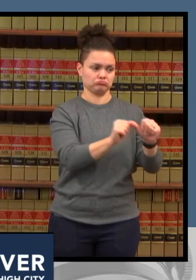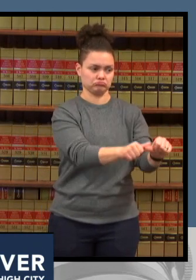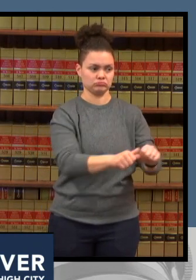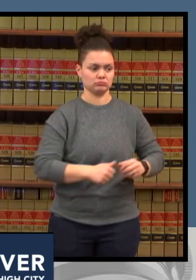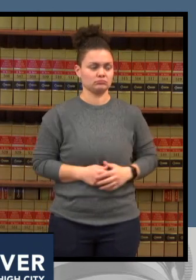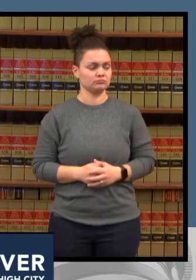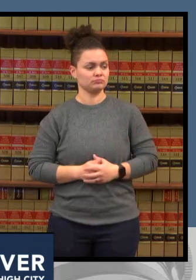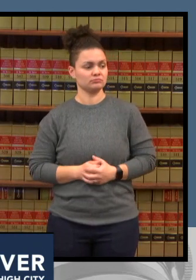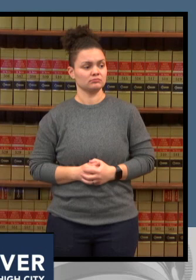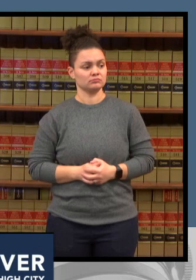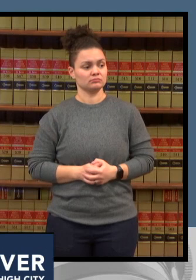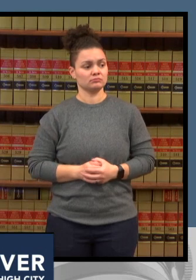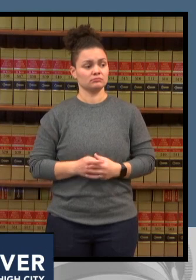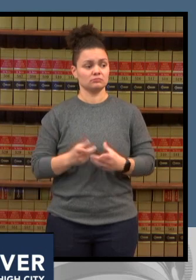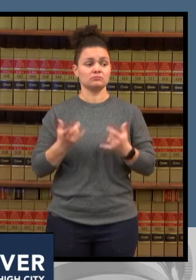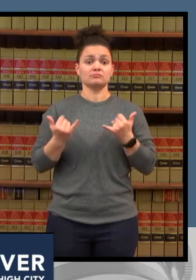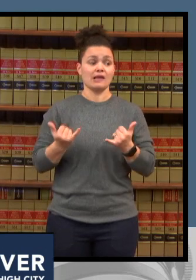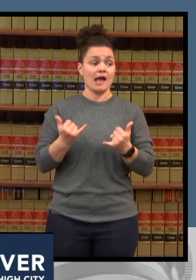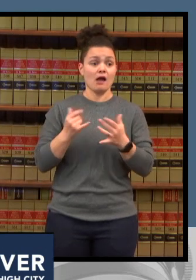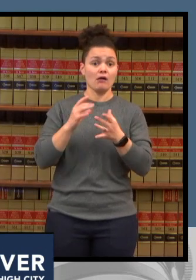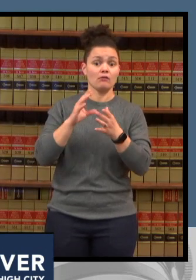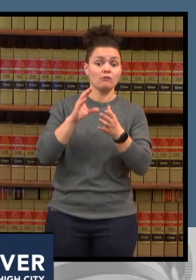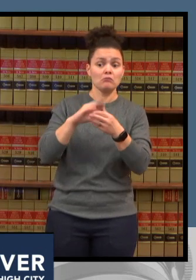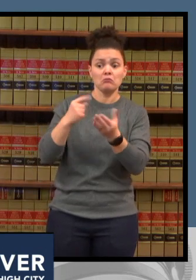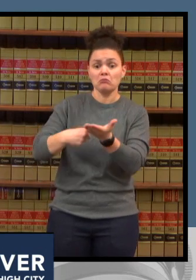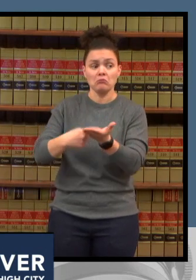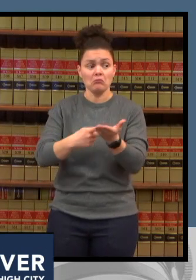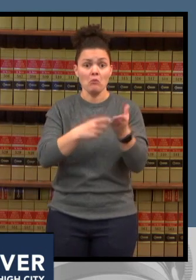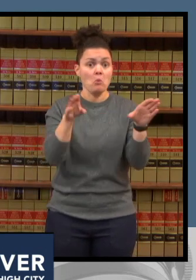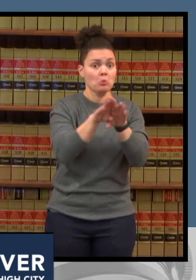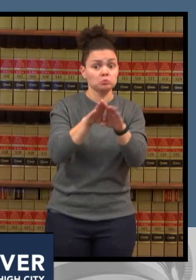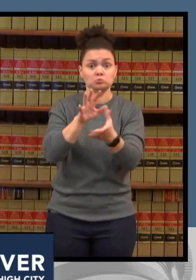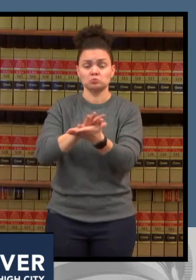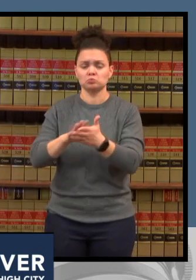restrictions on schools and certainly not school closures we work very closely with the school